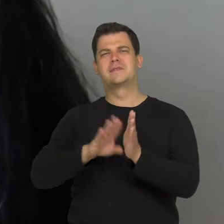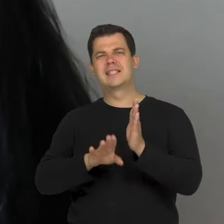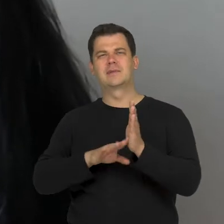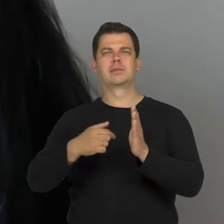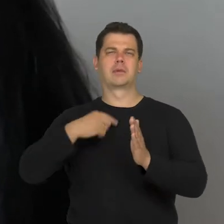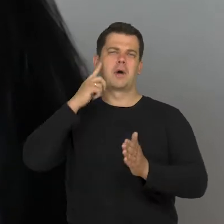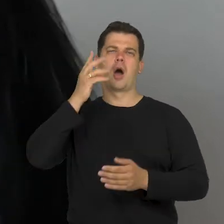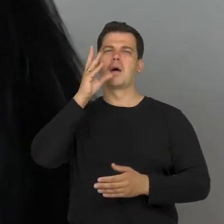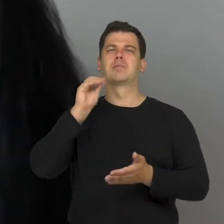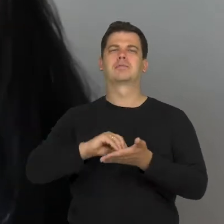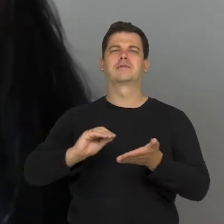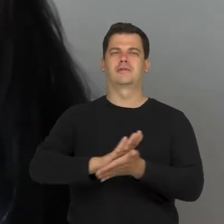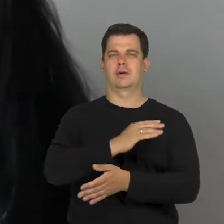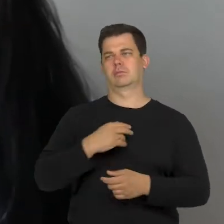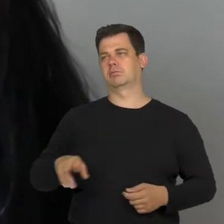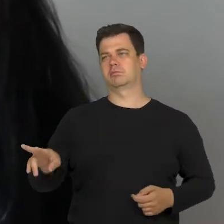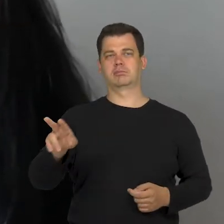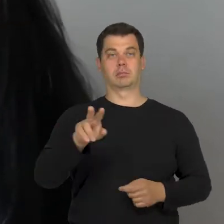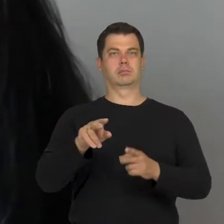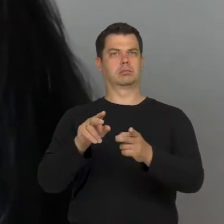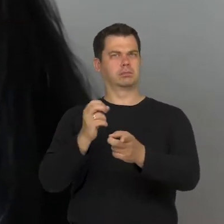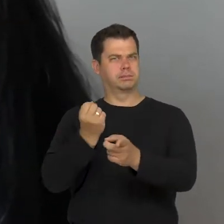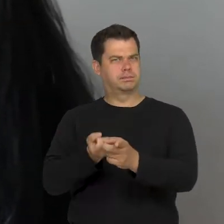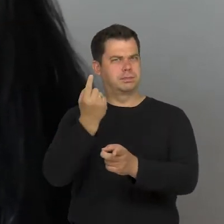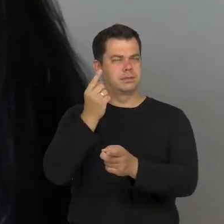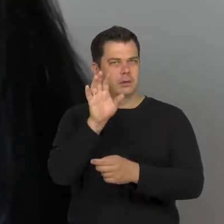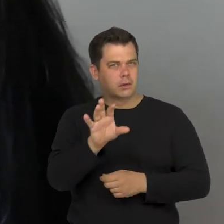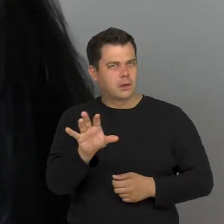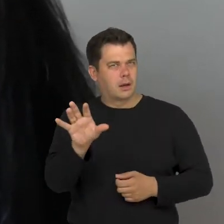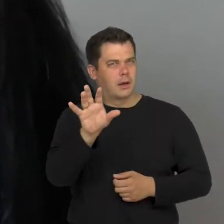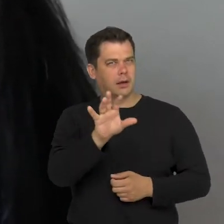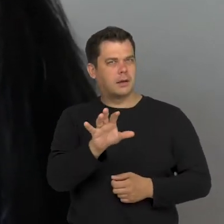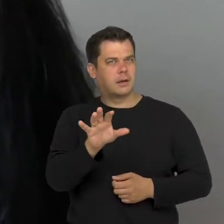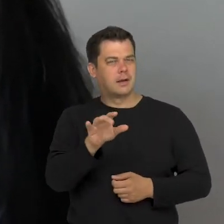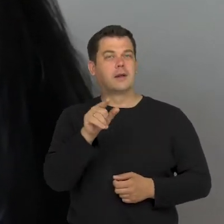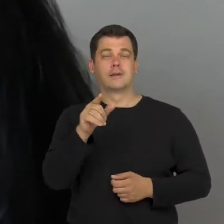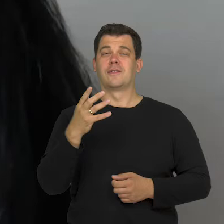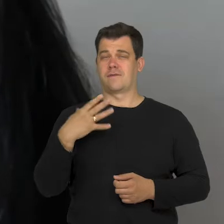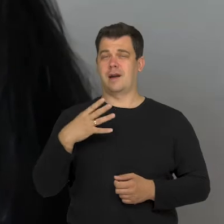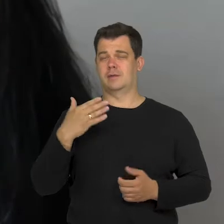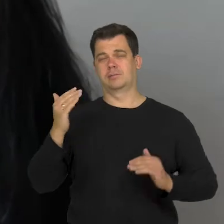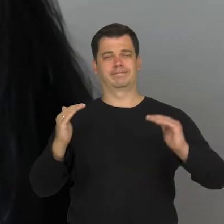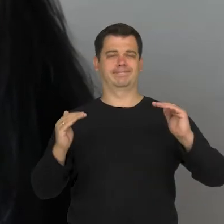which is not familiar to me and I'm not used to it. So it is worth to distinguish